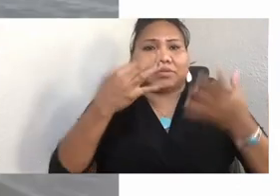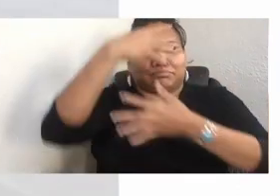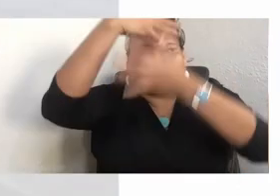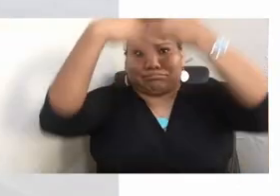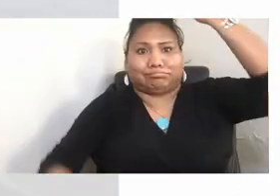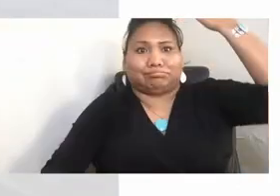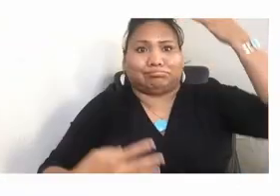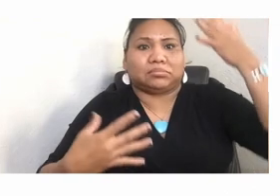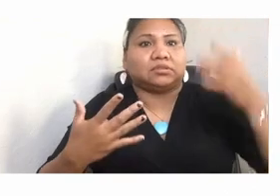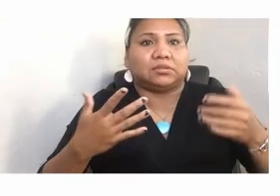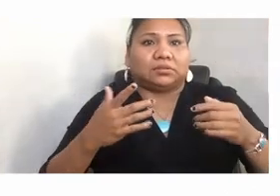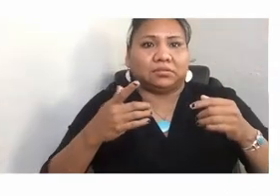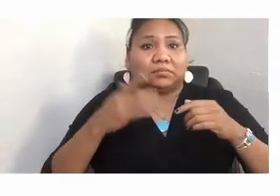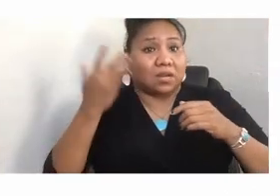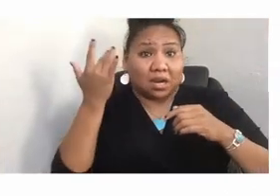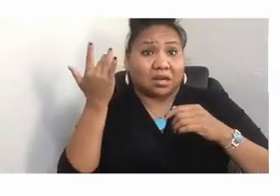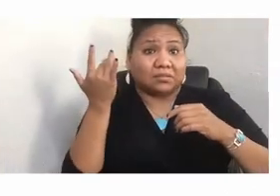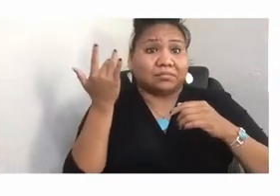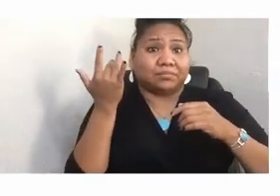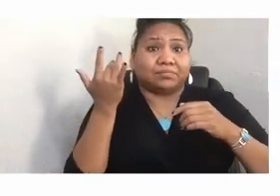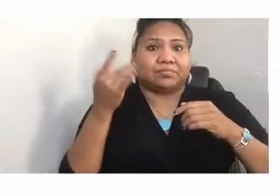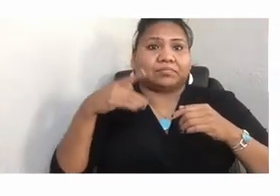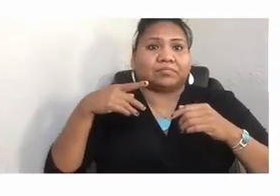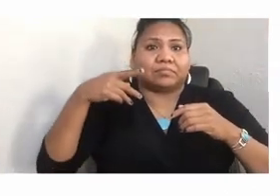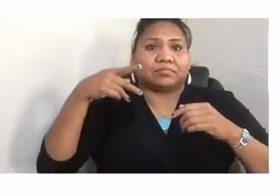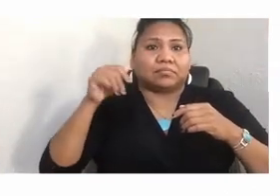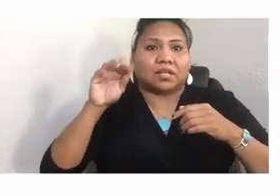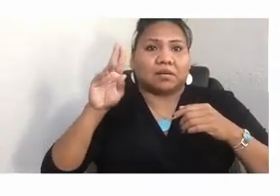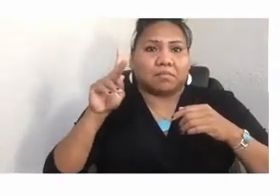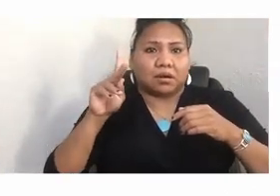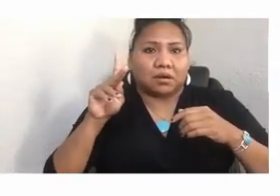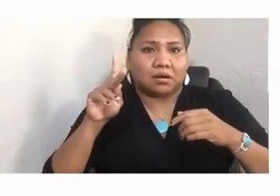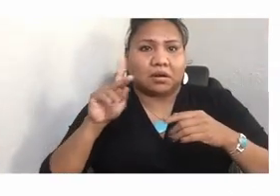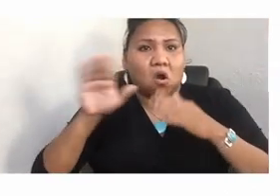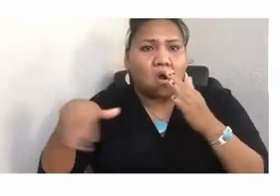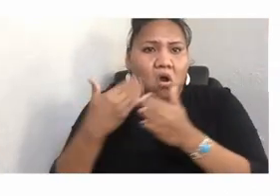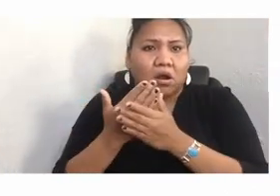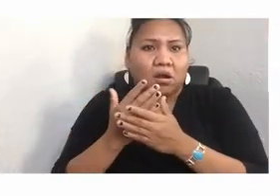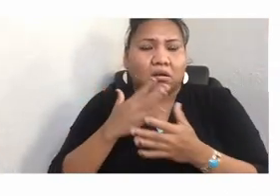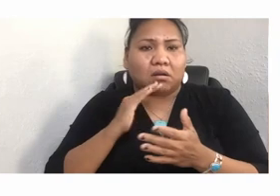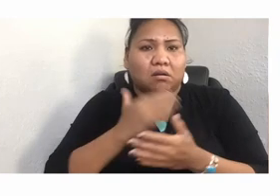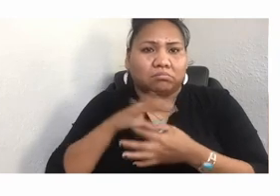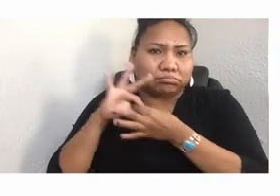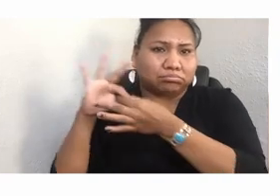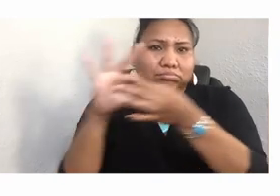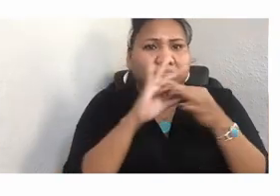Relations, so that we could have a space to value our Indigenous knowledge systems.